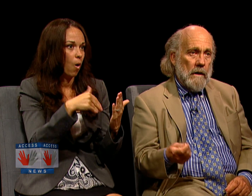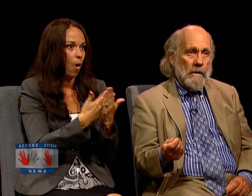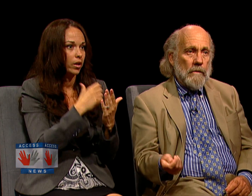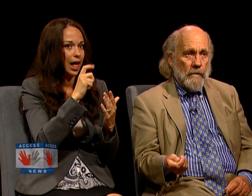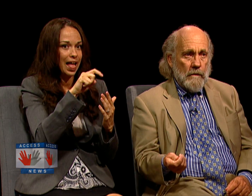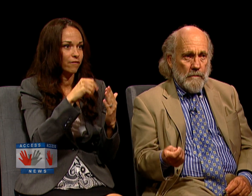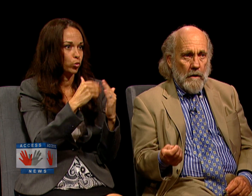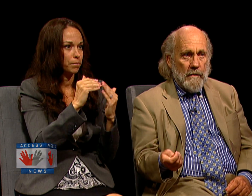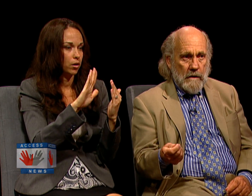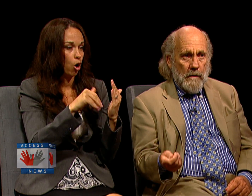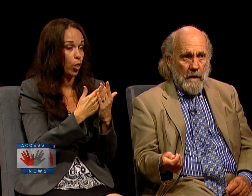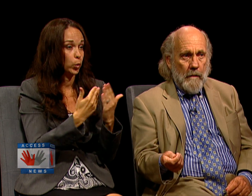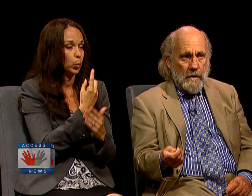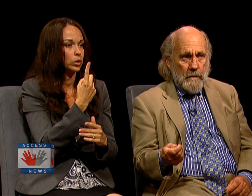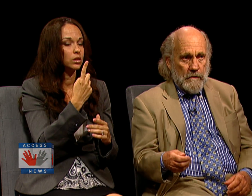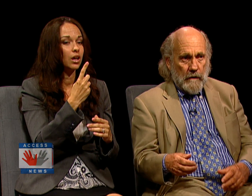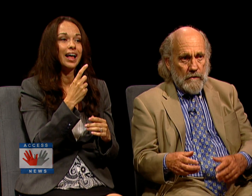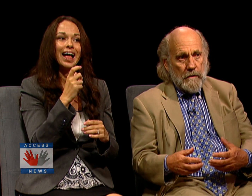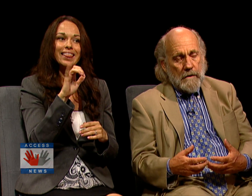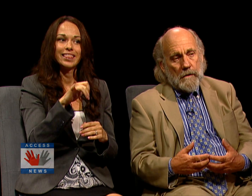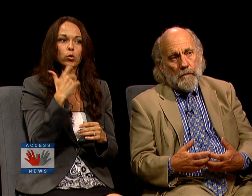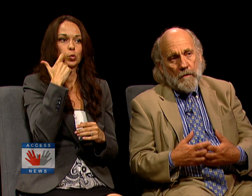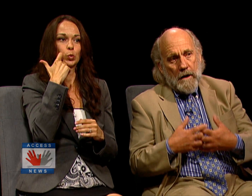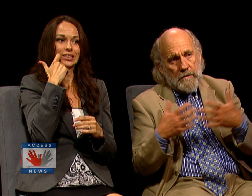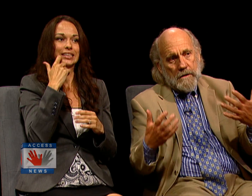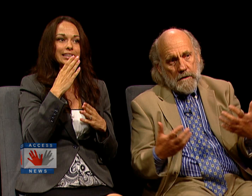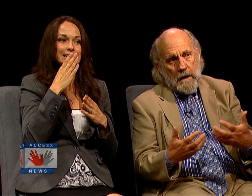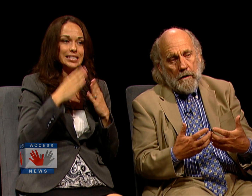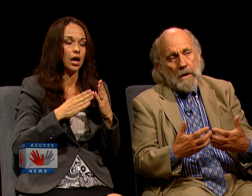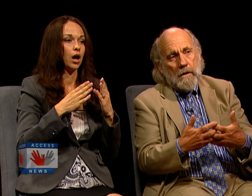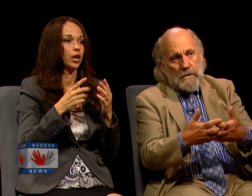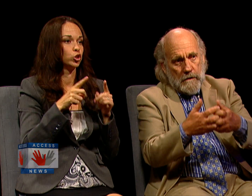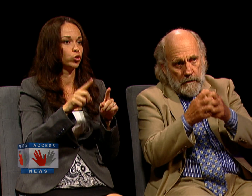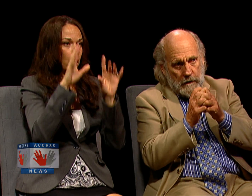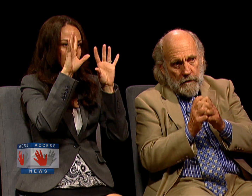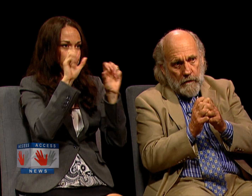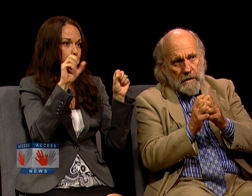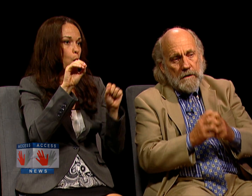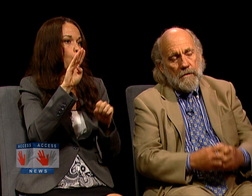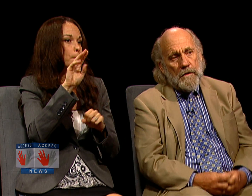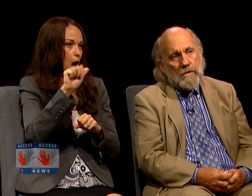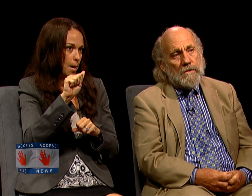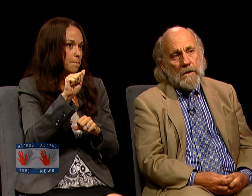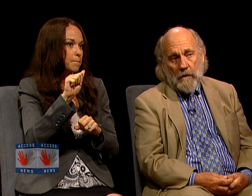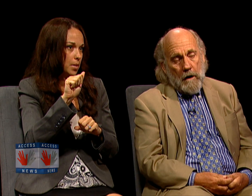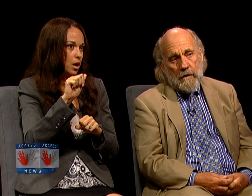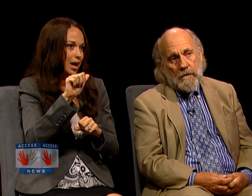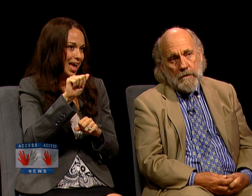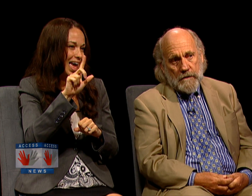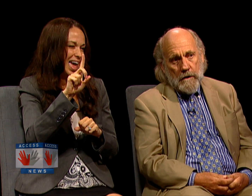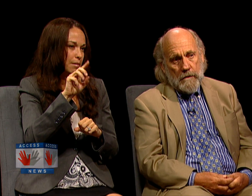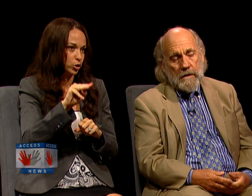UNDER THE FIRST PART OF THE OBAMA ADMINISTRATION, THERE'S A PROCESS NOW TO INCREASE THE EFFICIENCY OF ALL OF THOSE CODES.